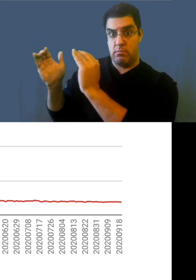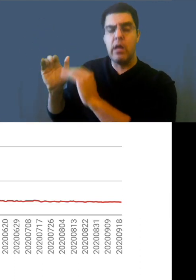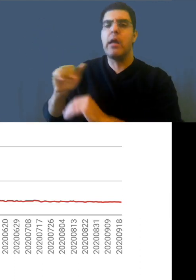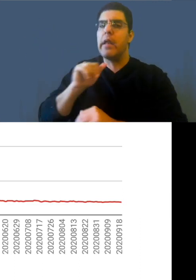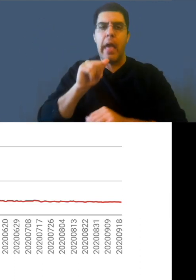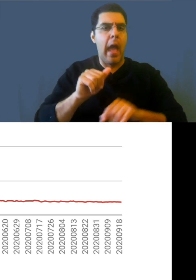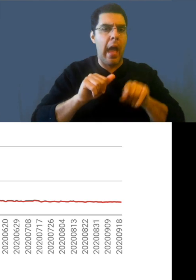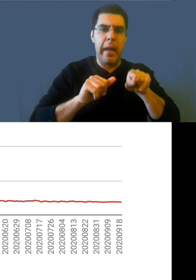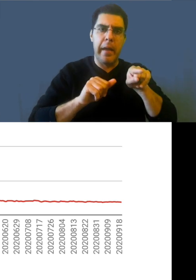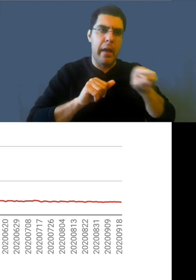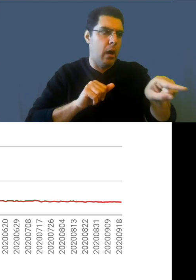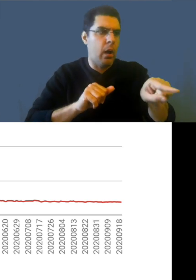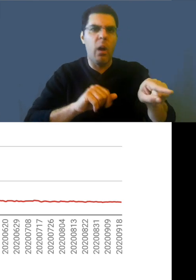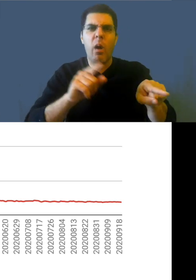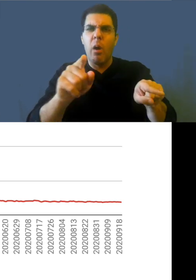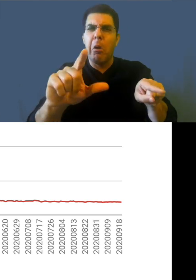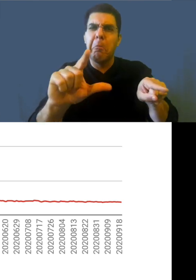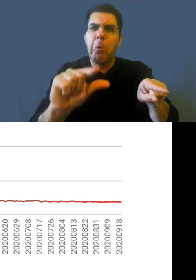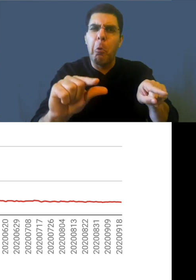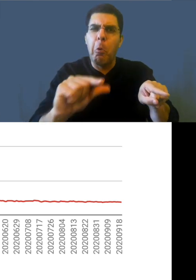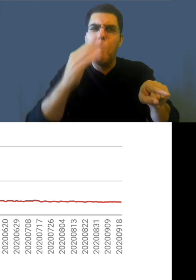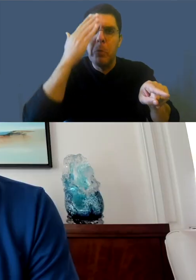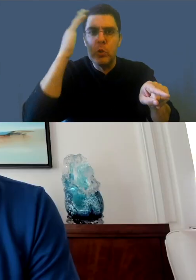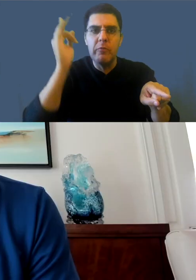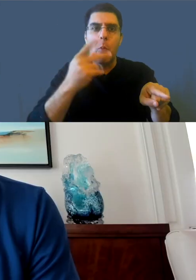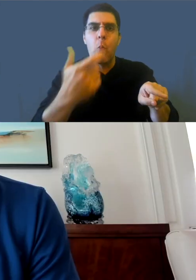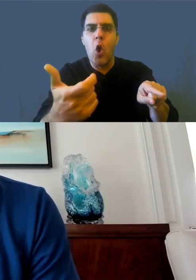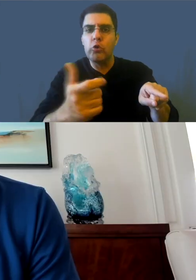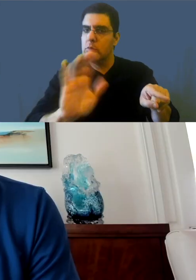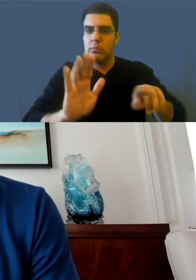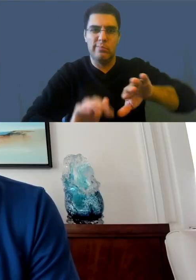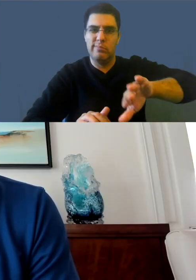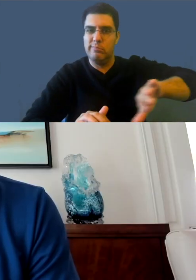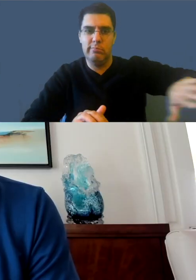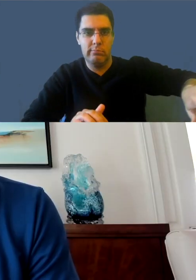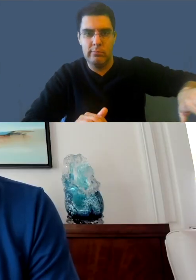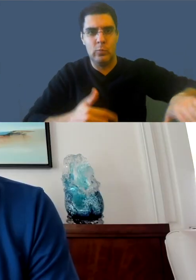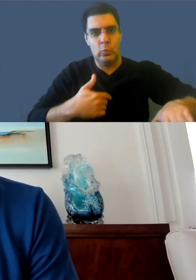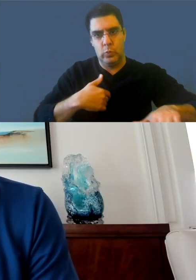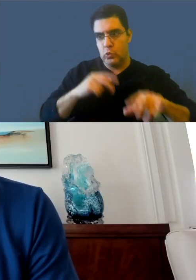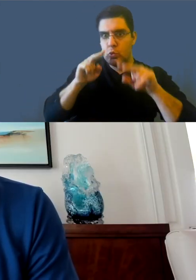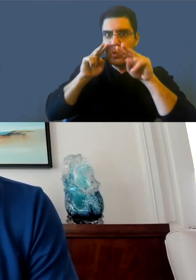And seeing the huge difference between the two. So, we wanted to clarify that point.